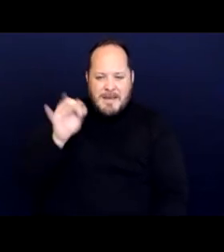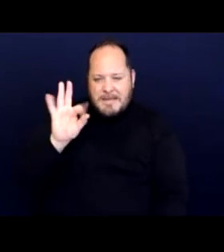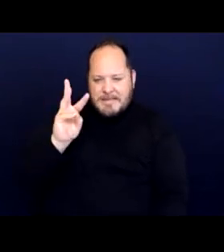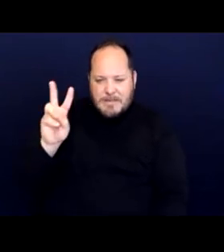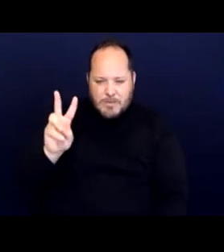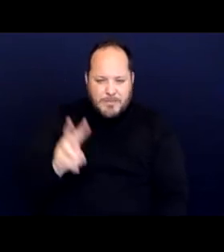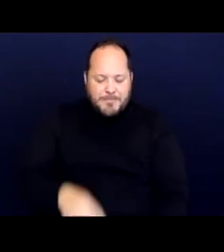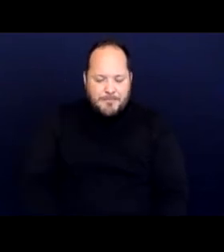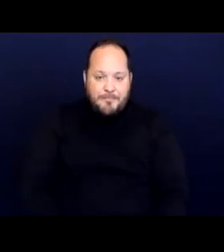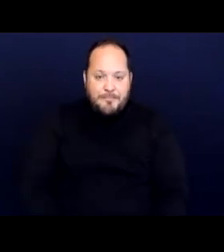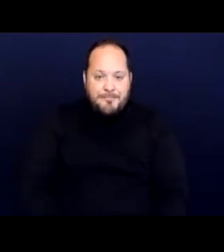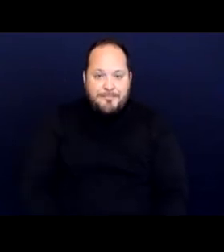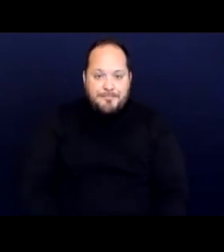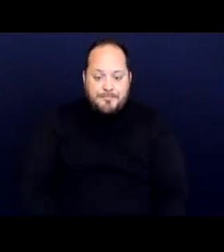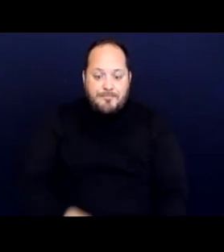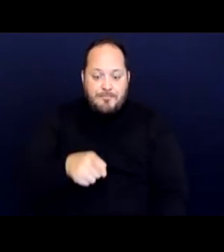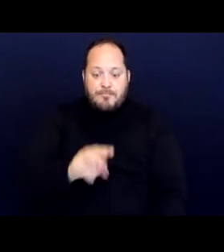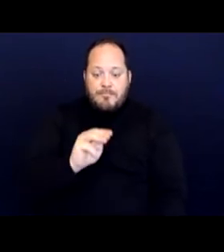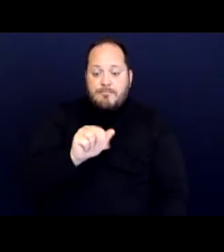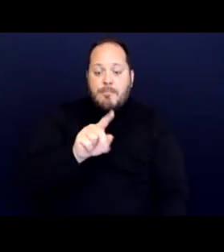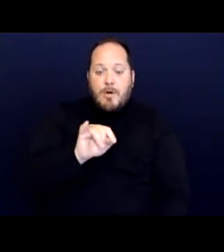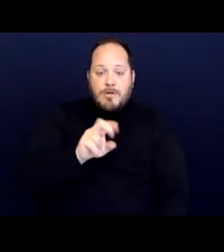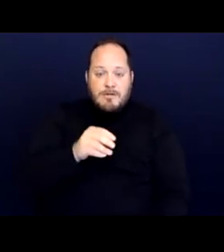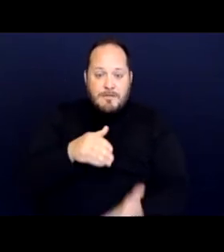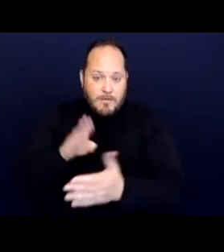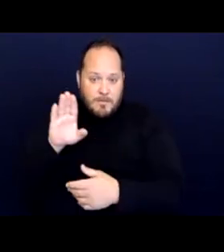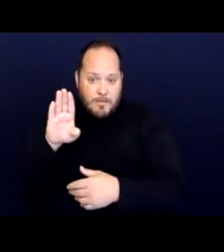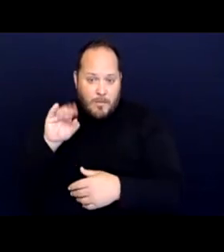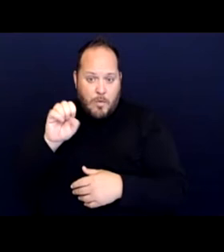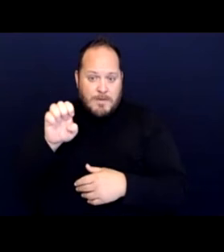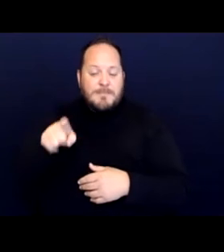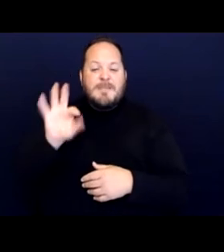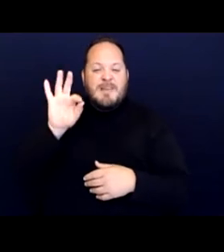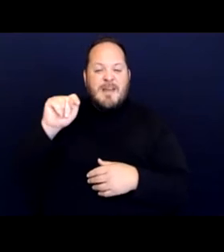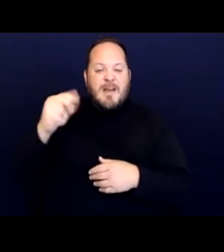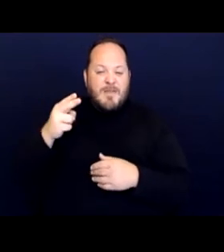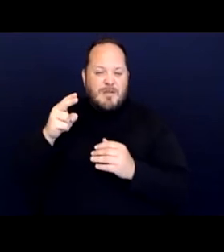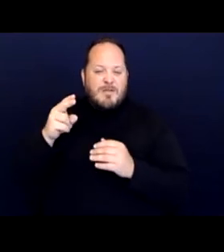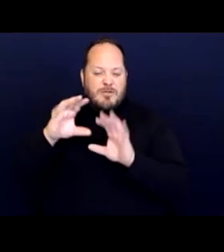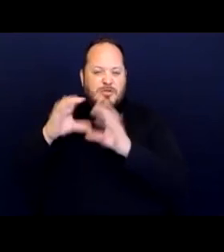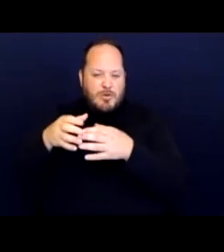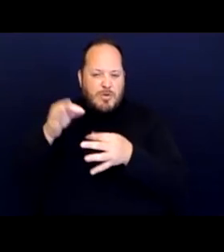So in Martin, the ninth circuit held that ordinances that criminalize lying, sitting and sleeping